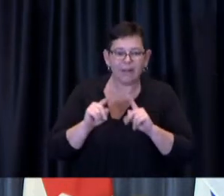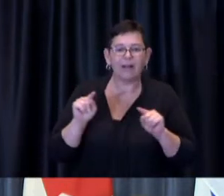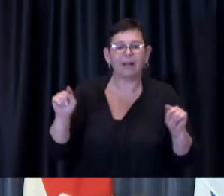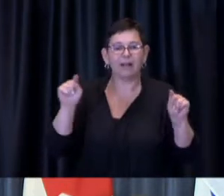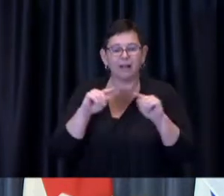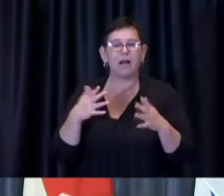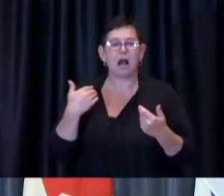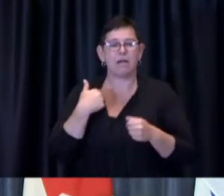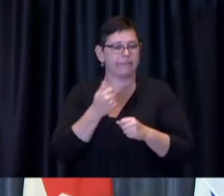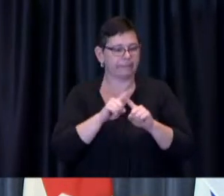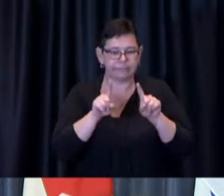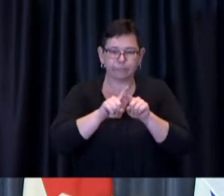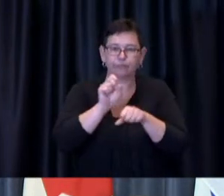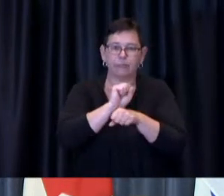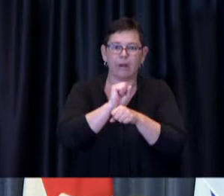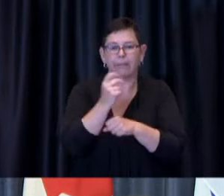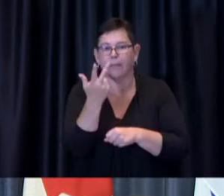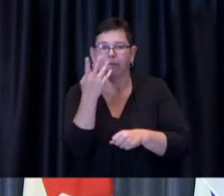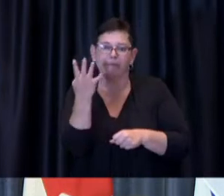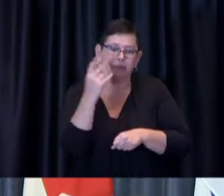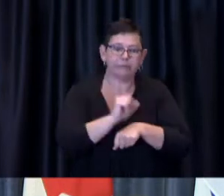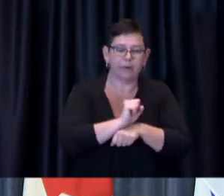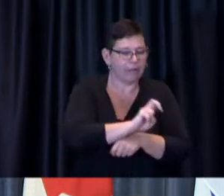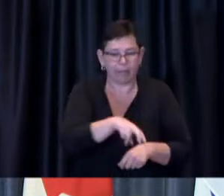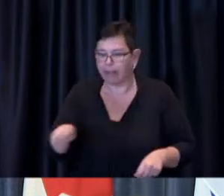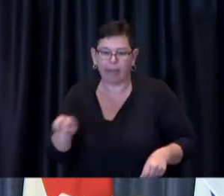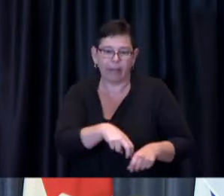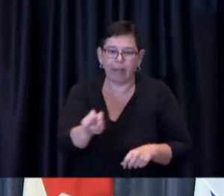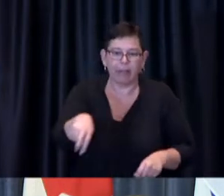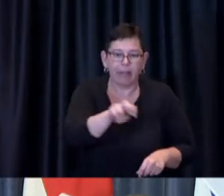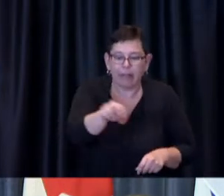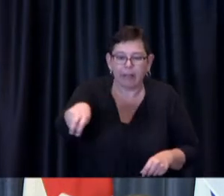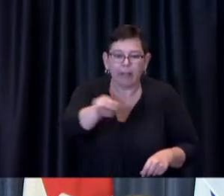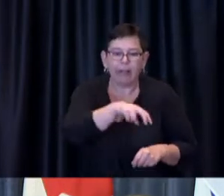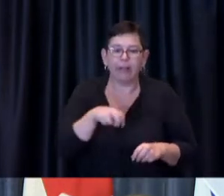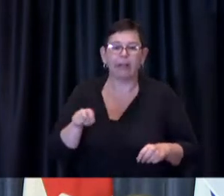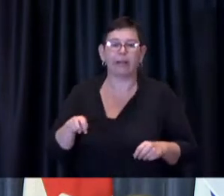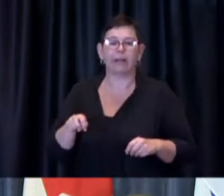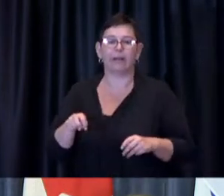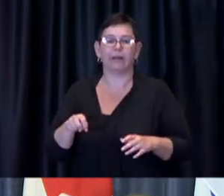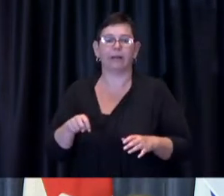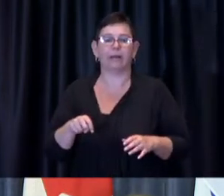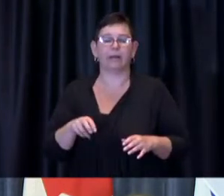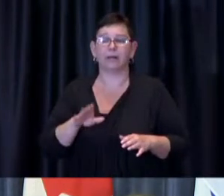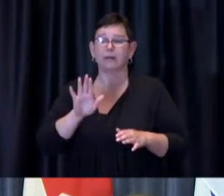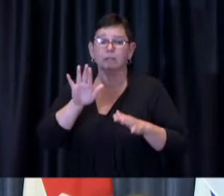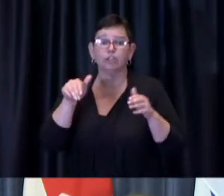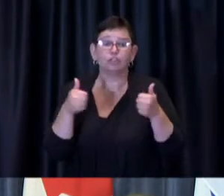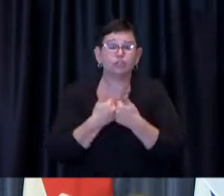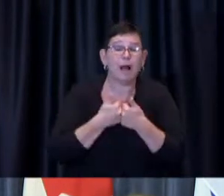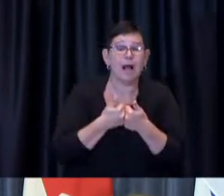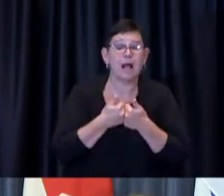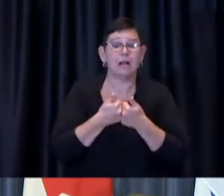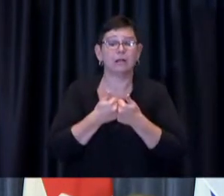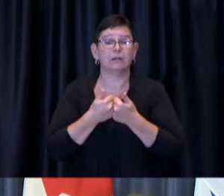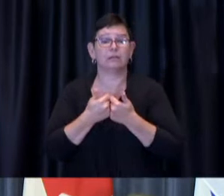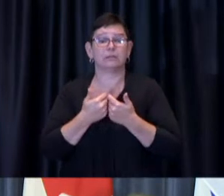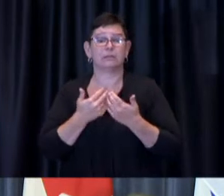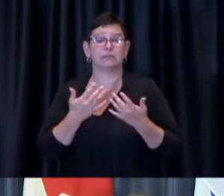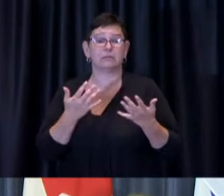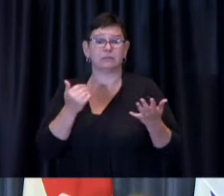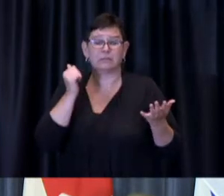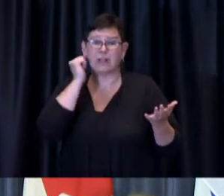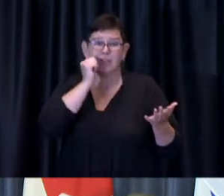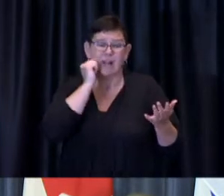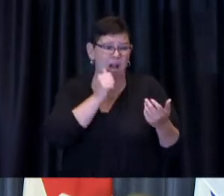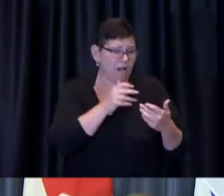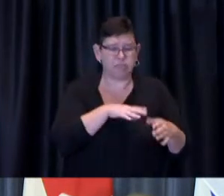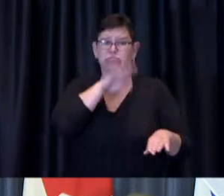have just um a variety of challenges that they're managing through on a day-to-day basis and so